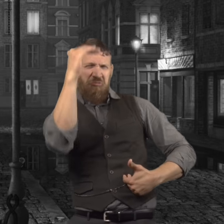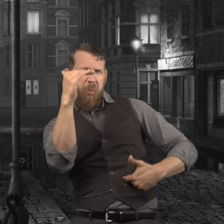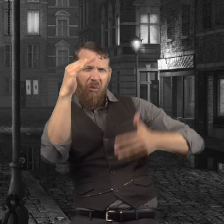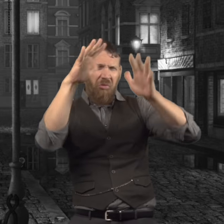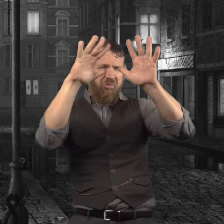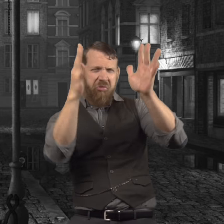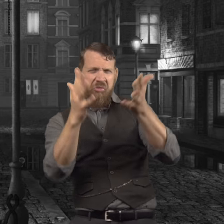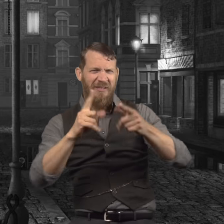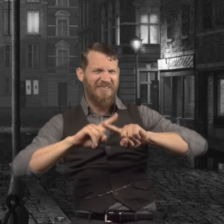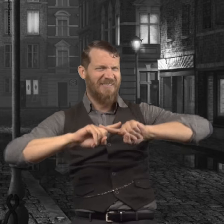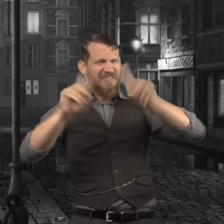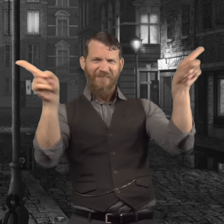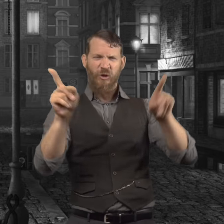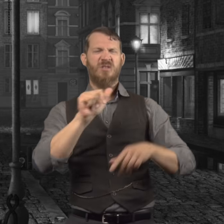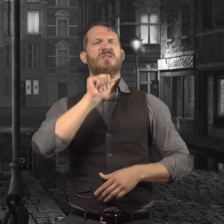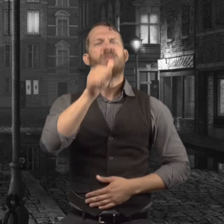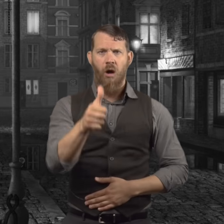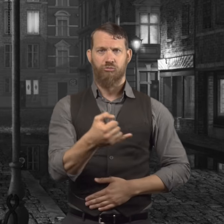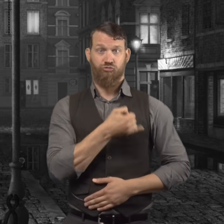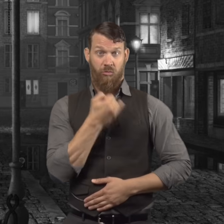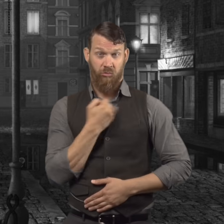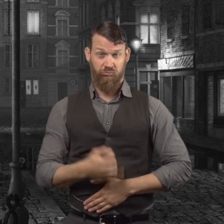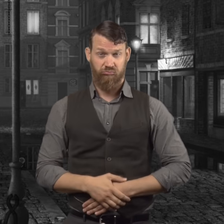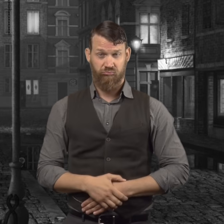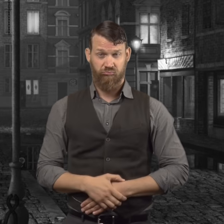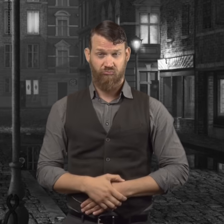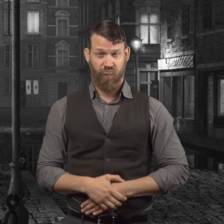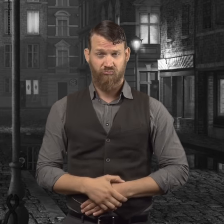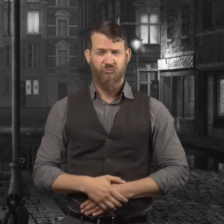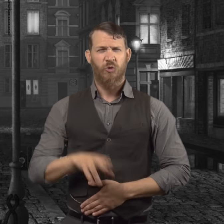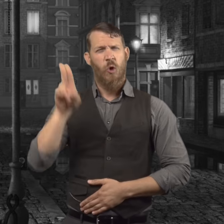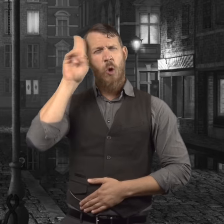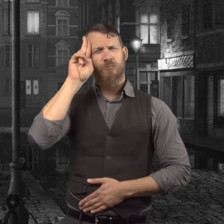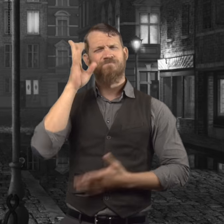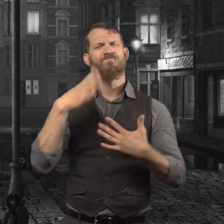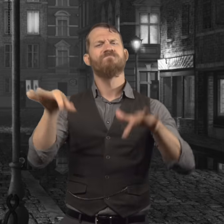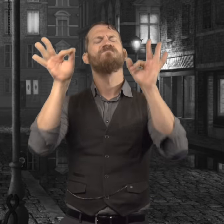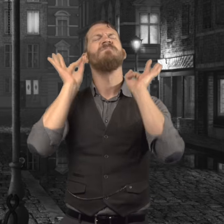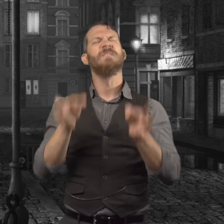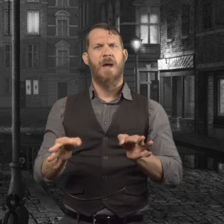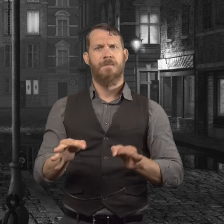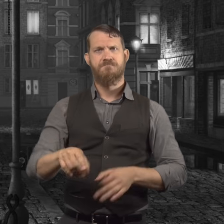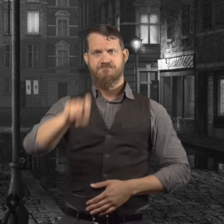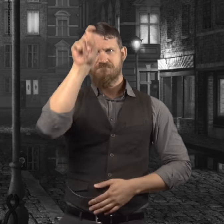He also noticed that the silhouette of the body in that room was a different shape. It was not that of Doctor Jekyll.